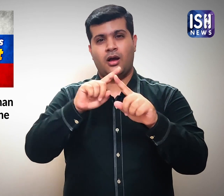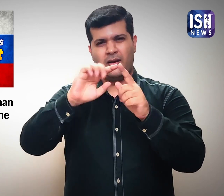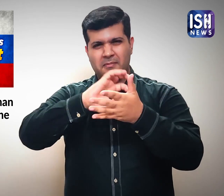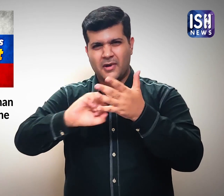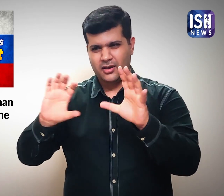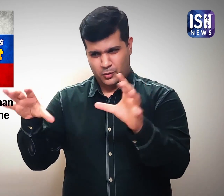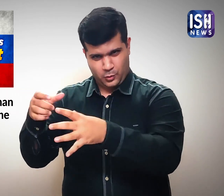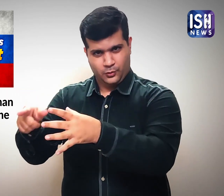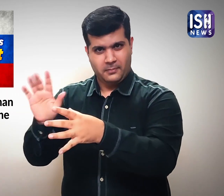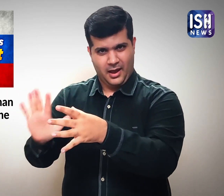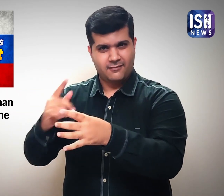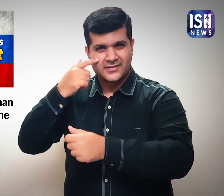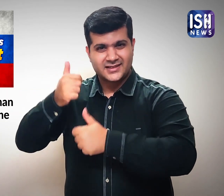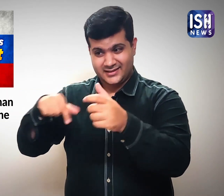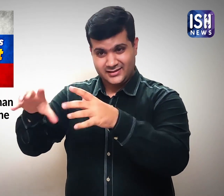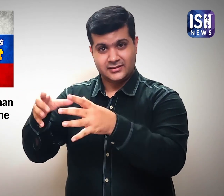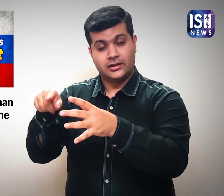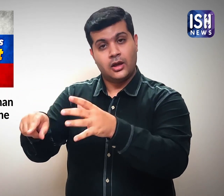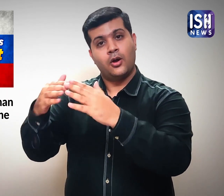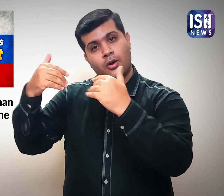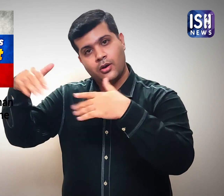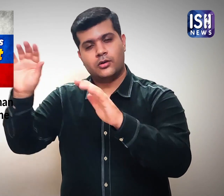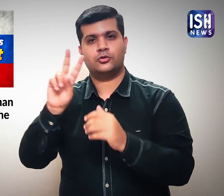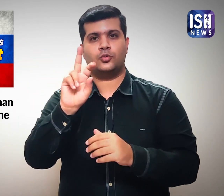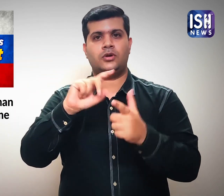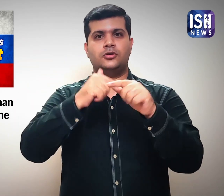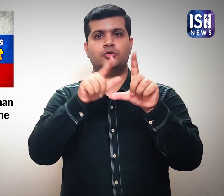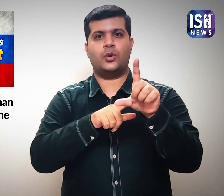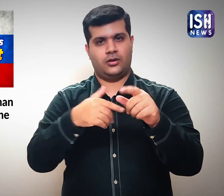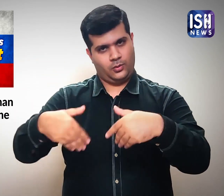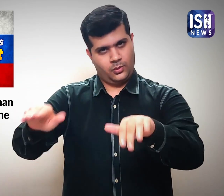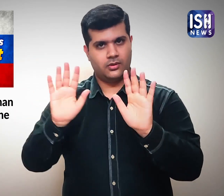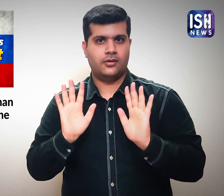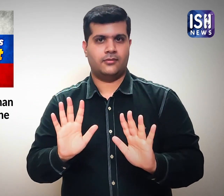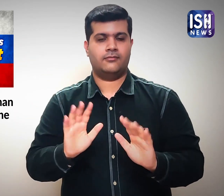and the rest will be discharged on 20th July.”